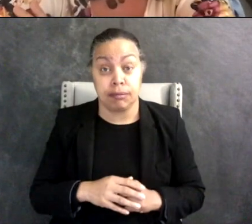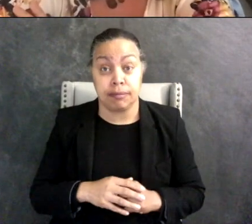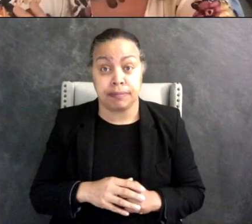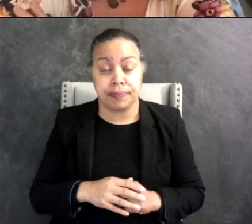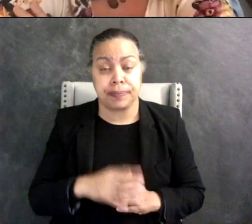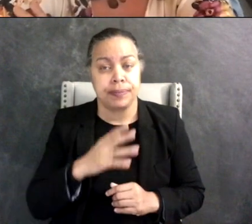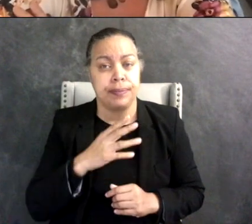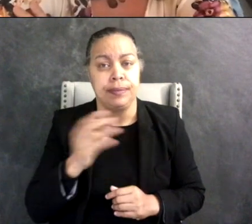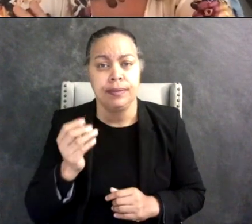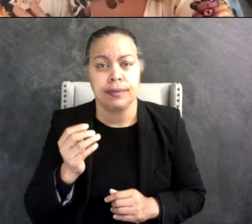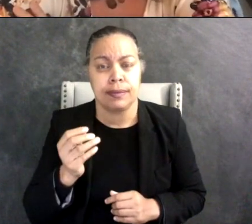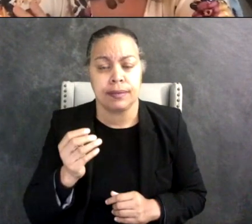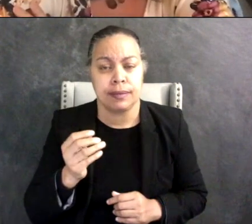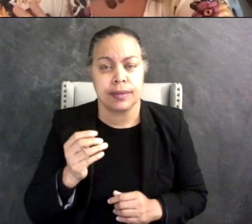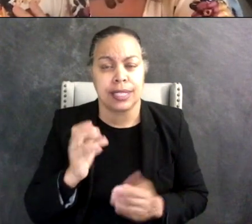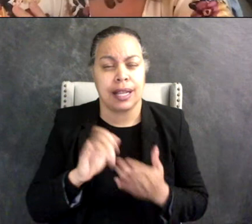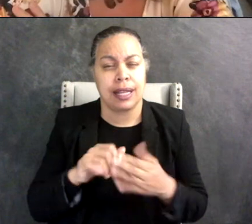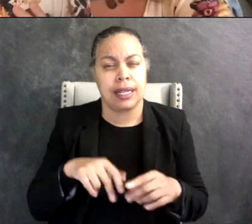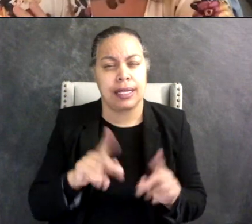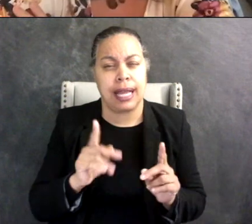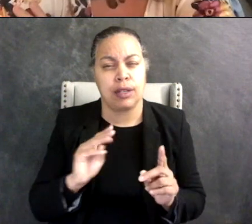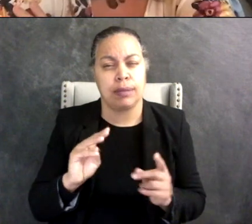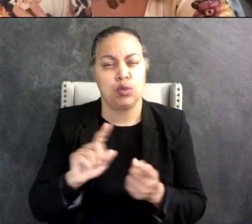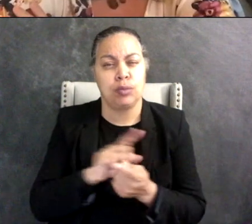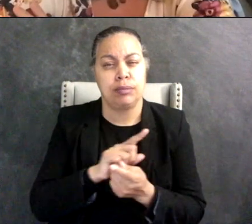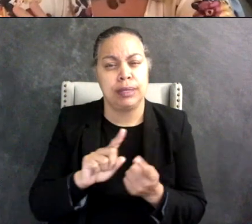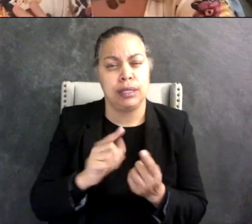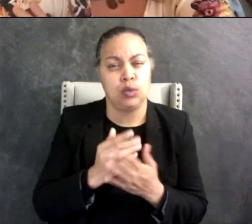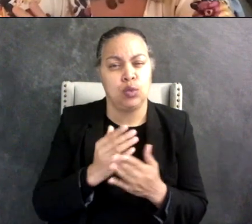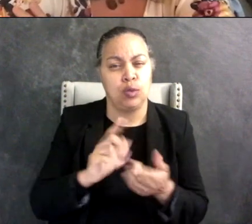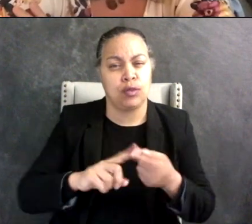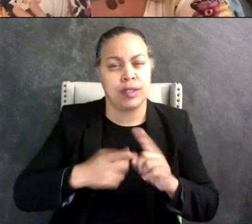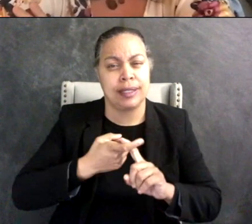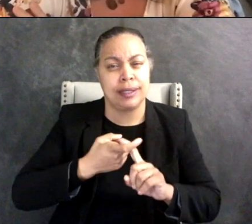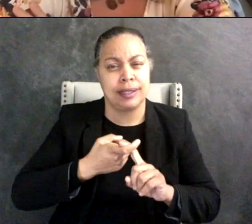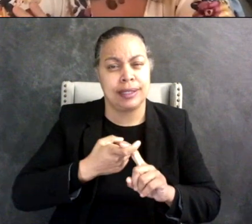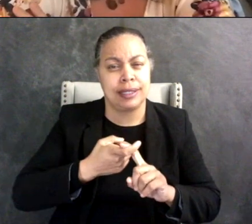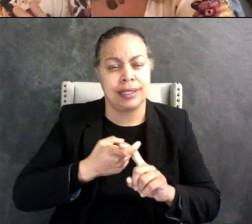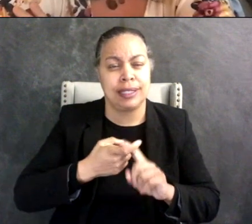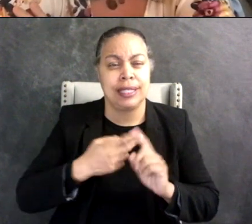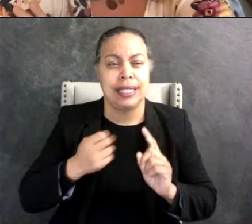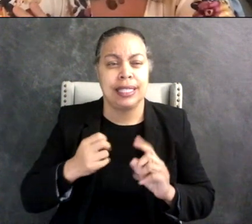it's also like allowed him to meet friends and he talks about how he does this, we do this safely.